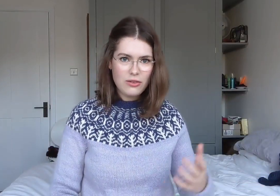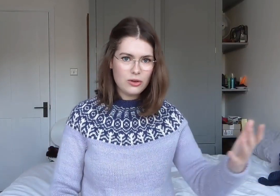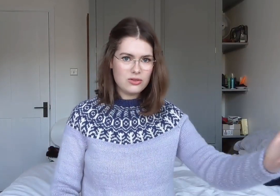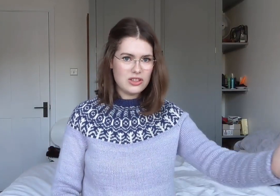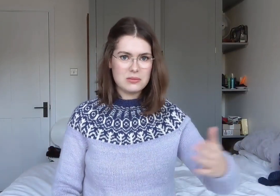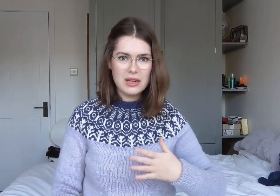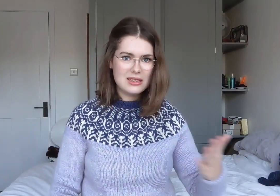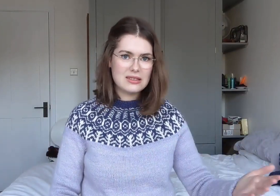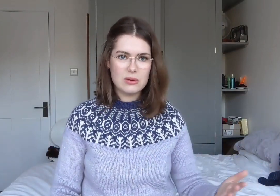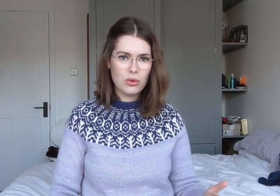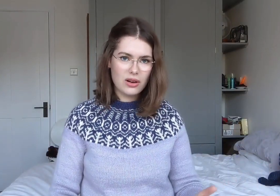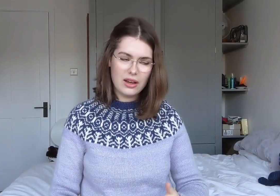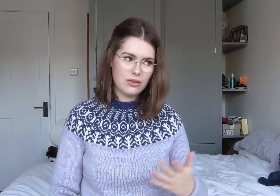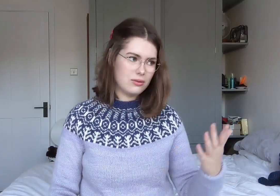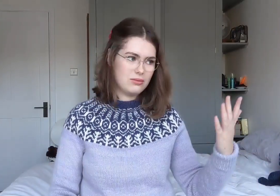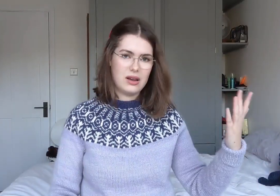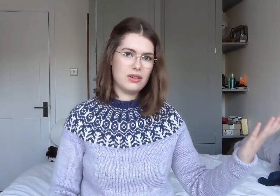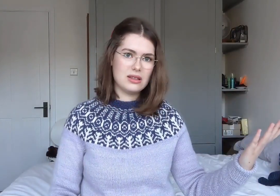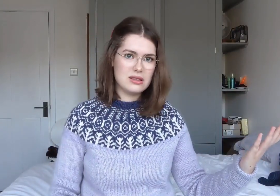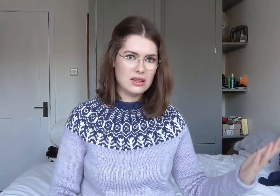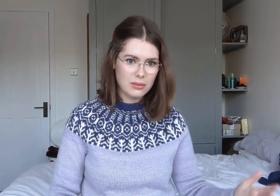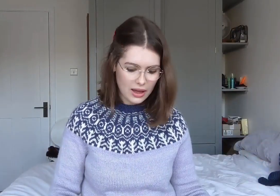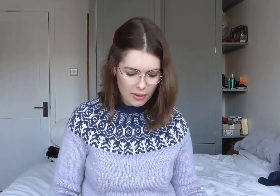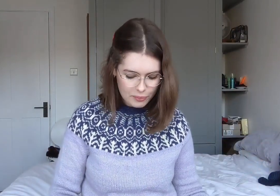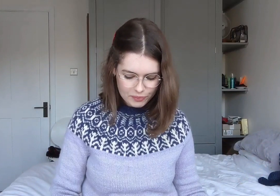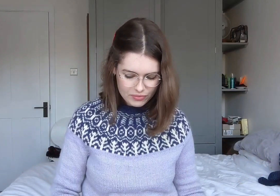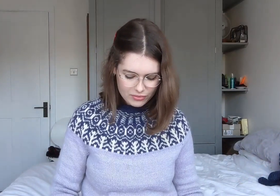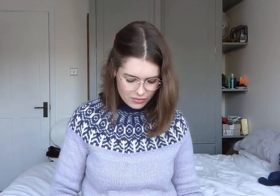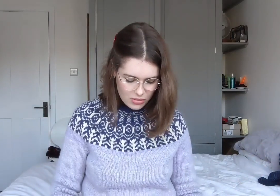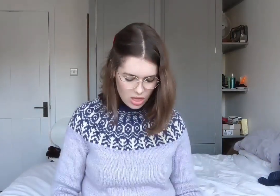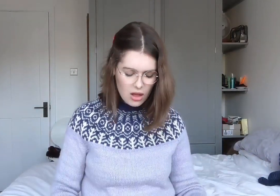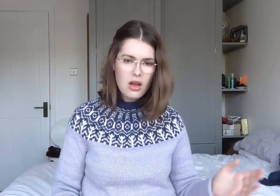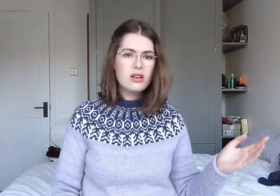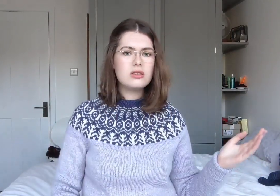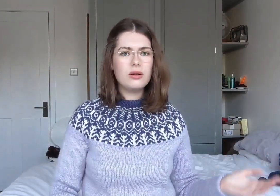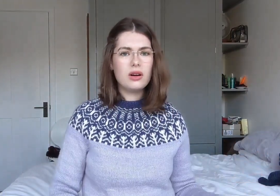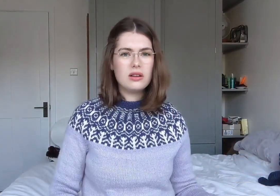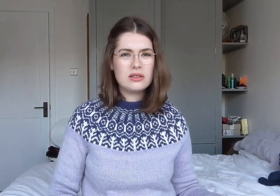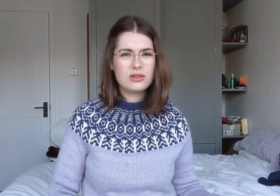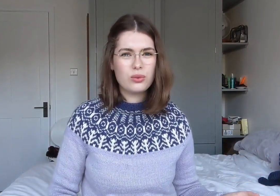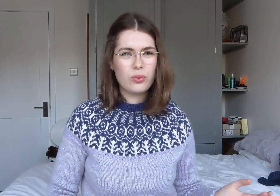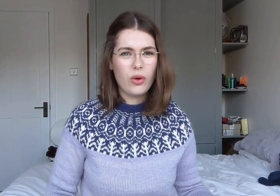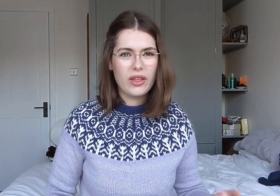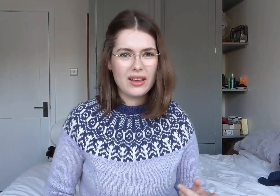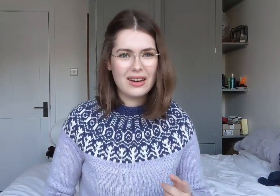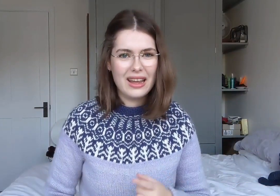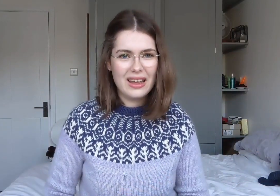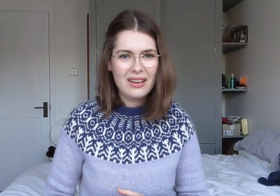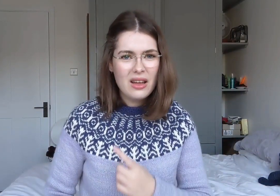but if you're just meeting someone and you're never going to see them again don't ask what they can hear.